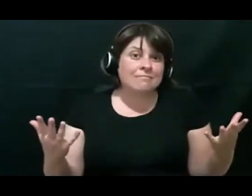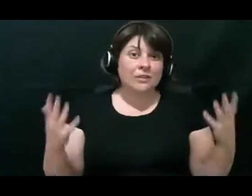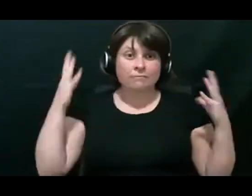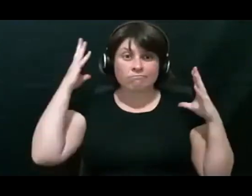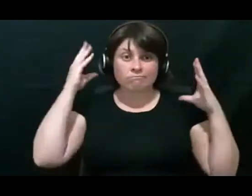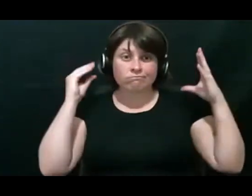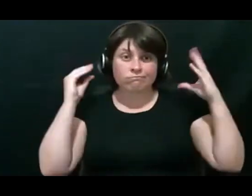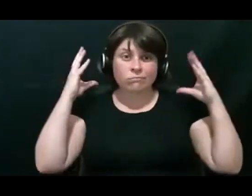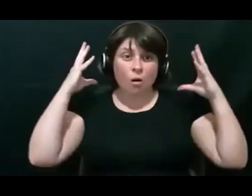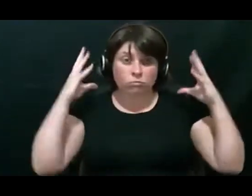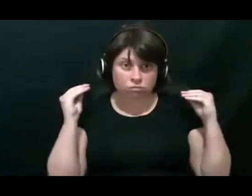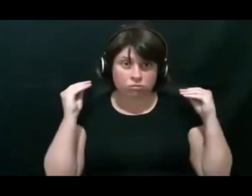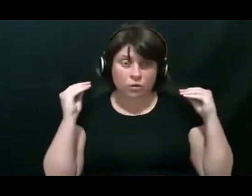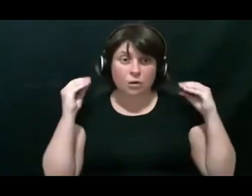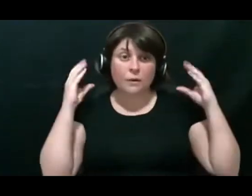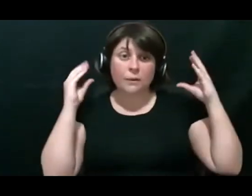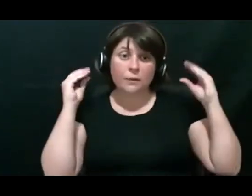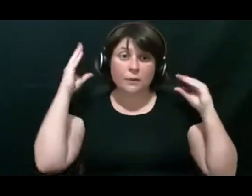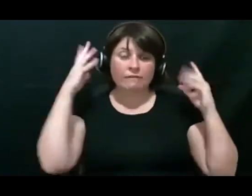So if you are capital D Deaf person.